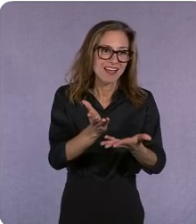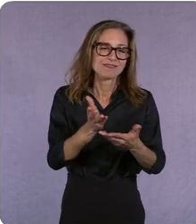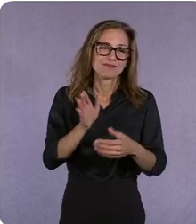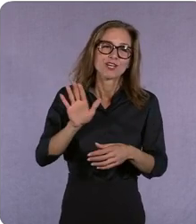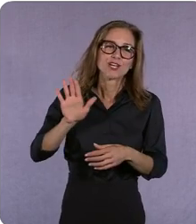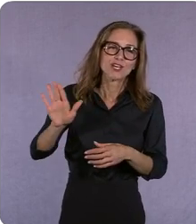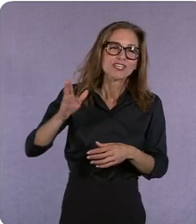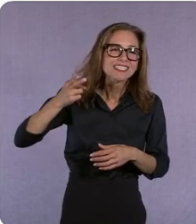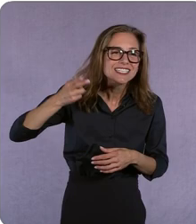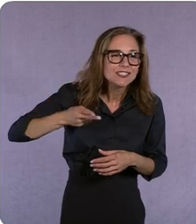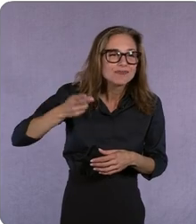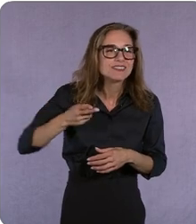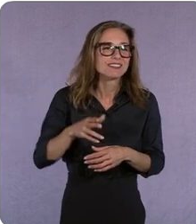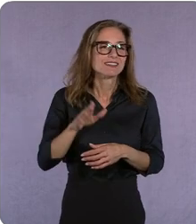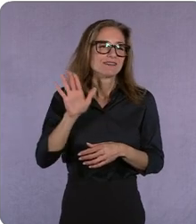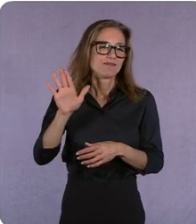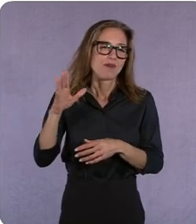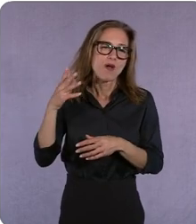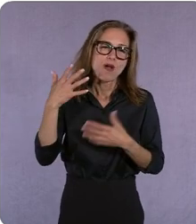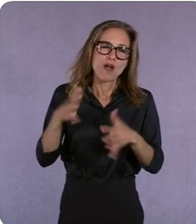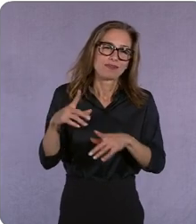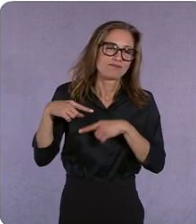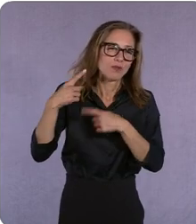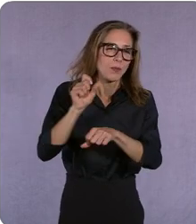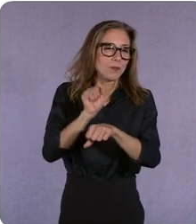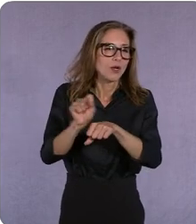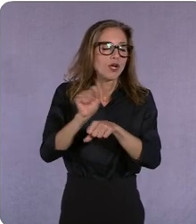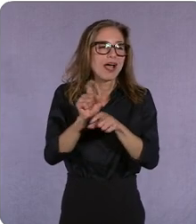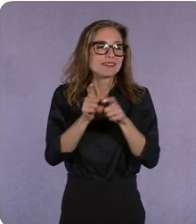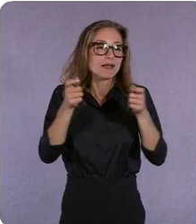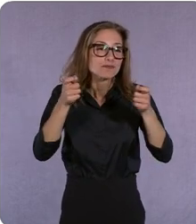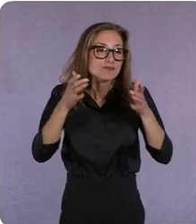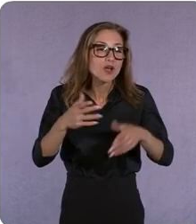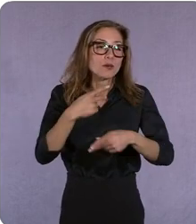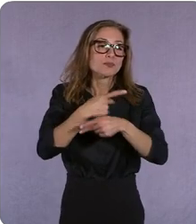a premium producer too but we didn't have legacy and so we really looked and said how do we build